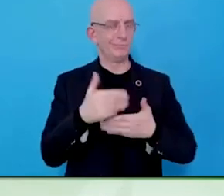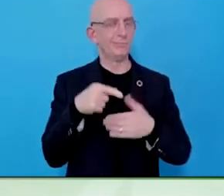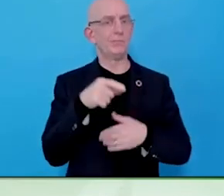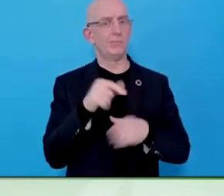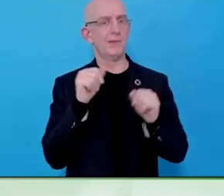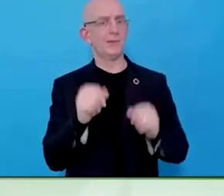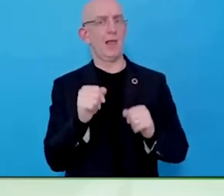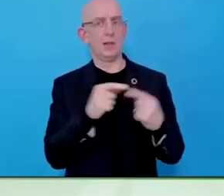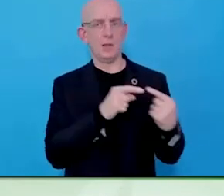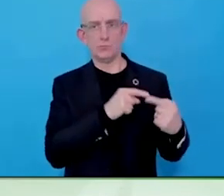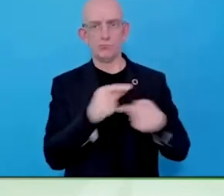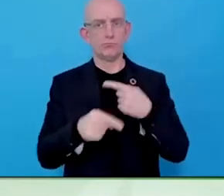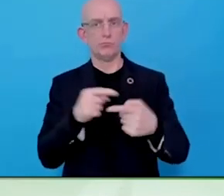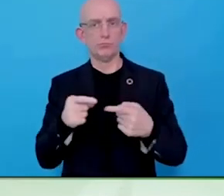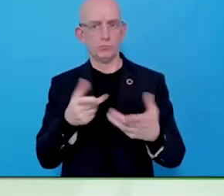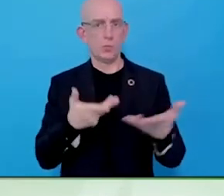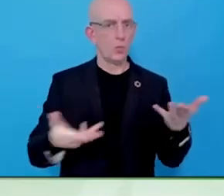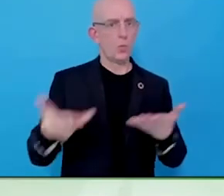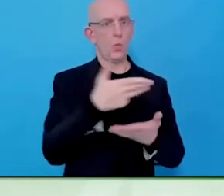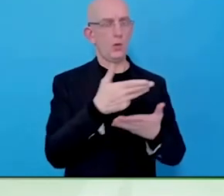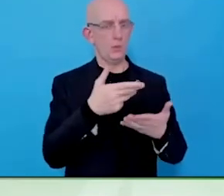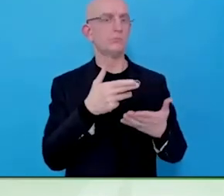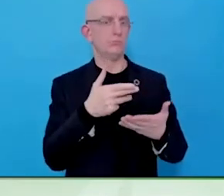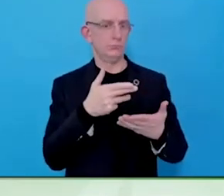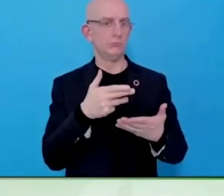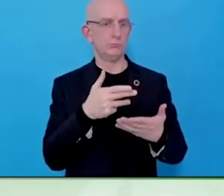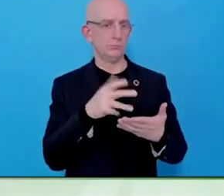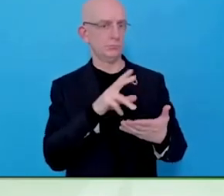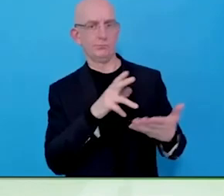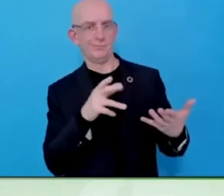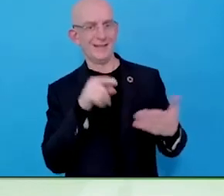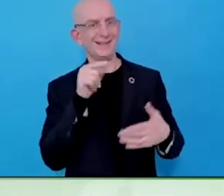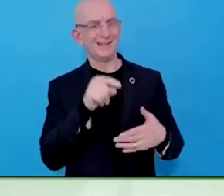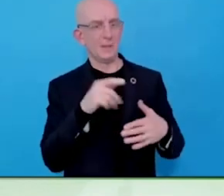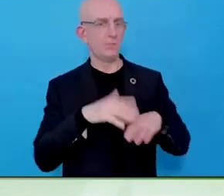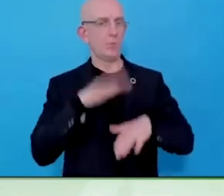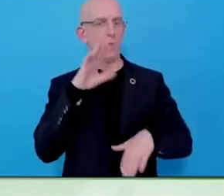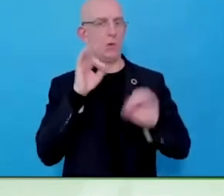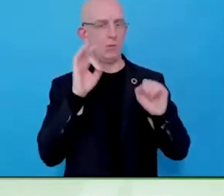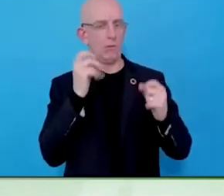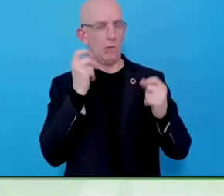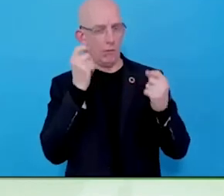These are failing disabled people because they feel business. It does not work properly.